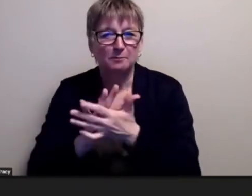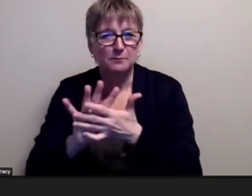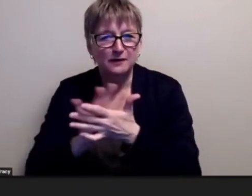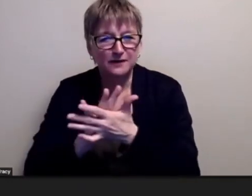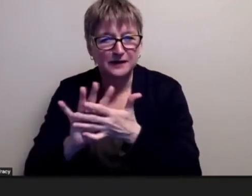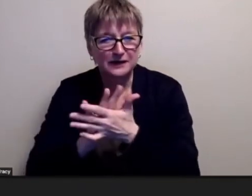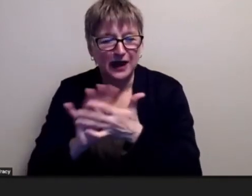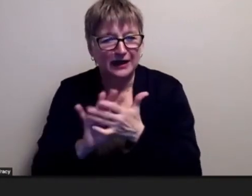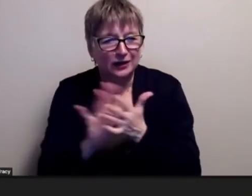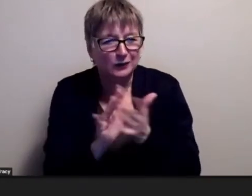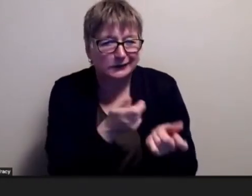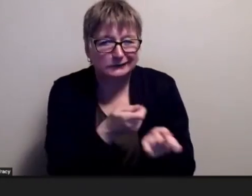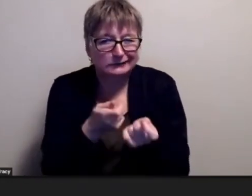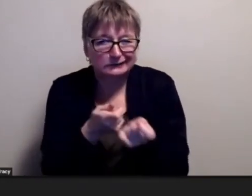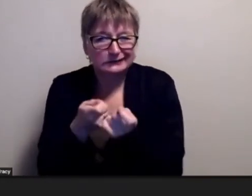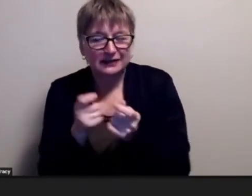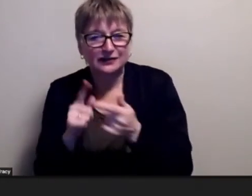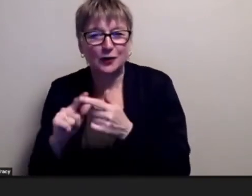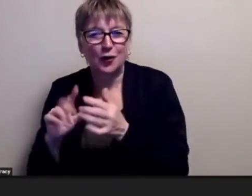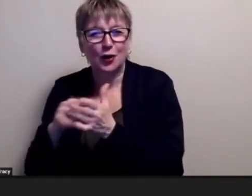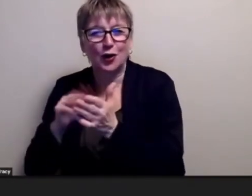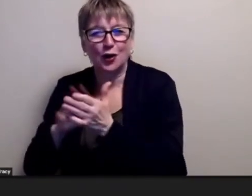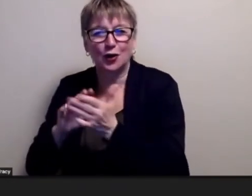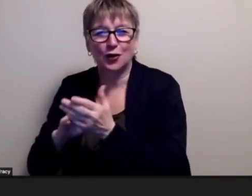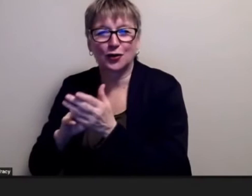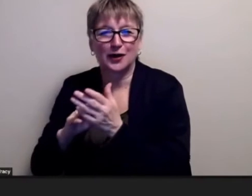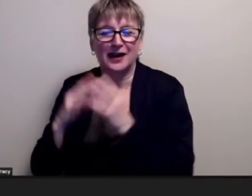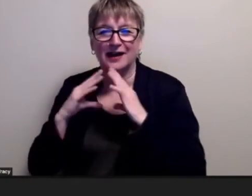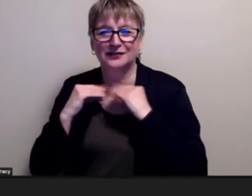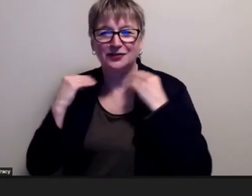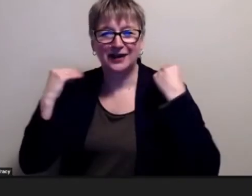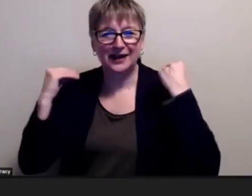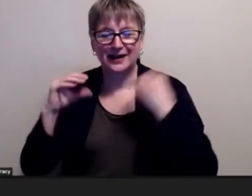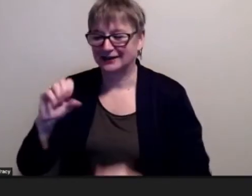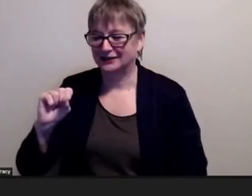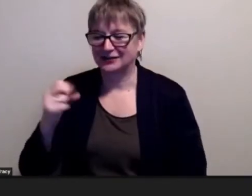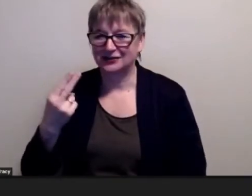scratching my head over there because first of all i had lost my voice for about a month or six weeks